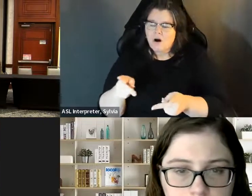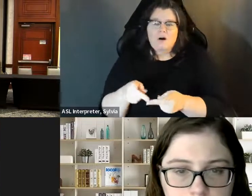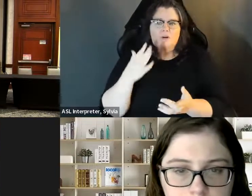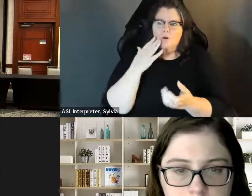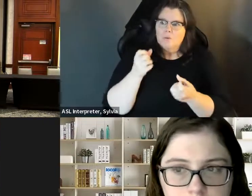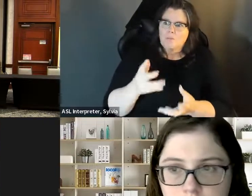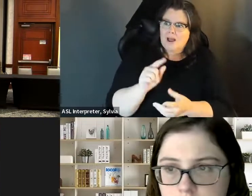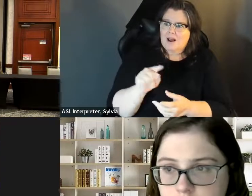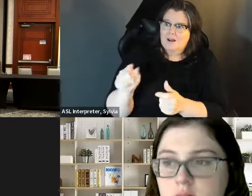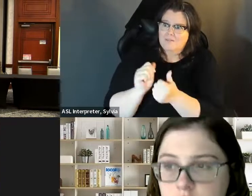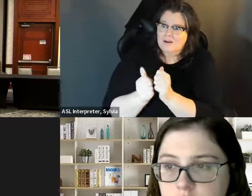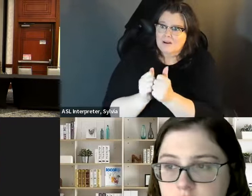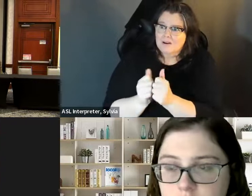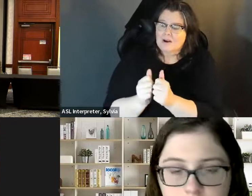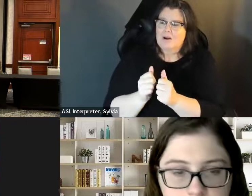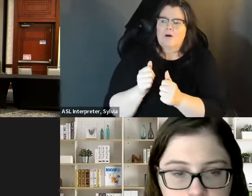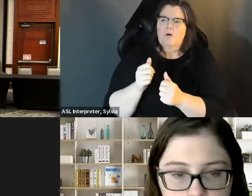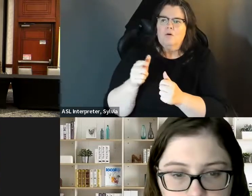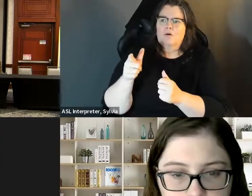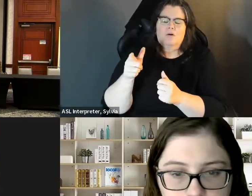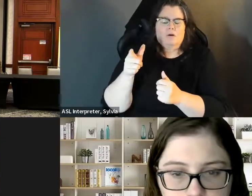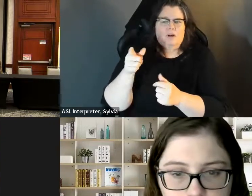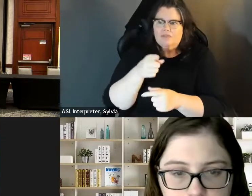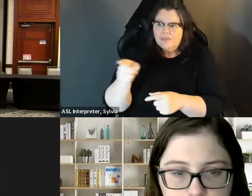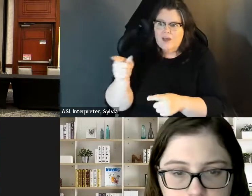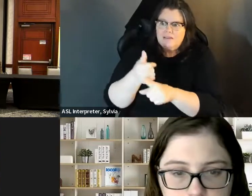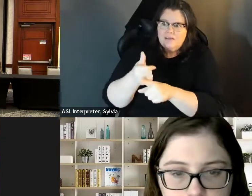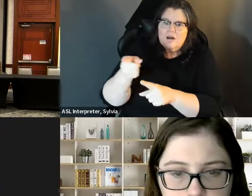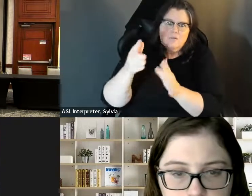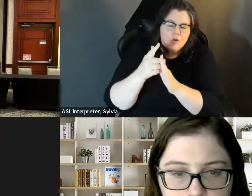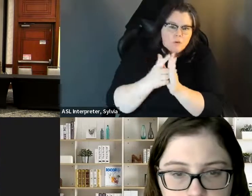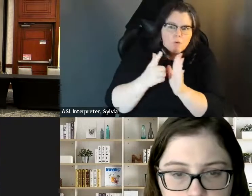know with having my background and I know usually when you do run for office there are individuals that run I I definitely agree. I think this is Kara. I definitely think listening is important, and I know with having my background, and I know you know usually when you do run for office, there are individuals that run businesses and or lawyers, those are usually the ones that usually do run for office.